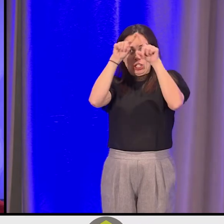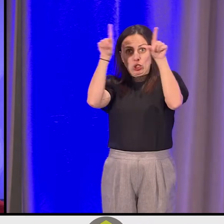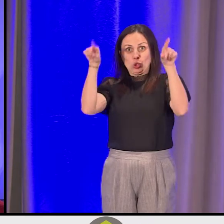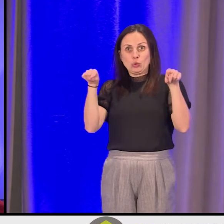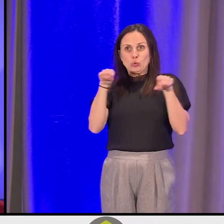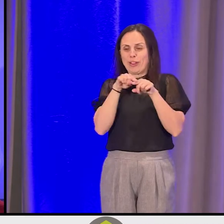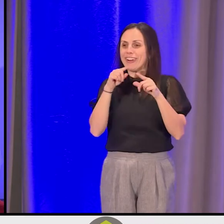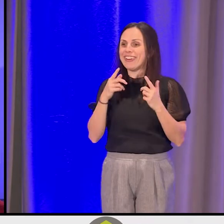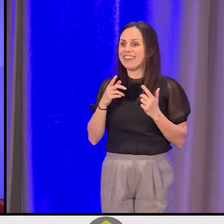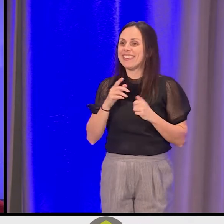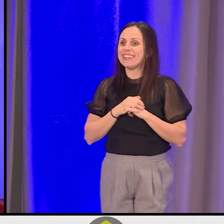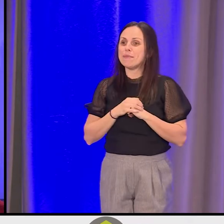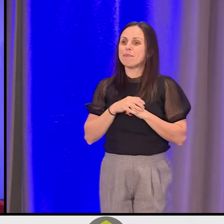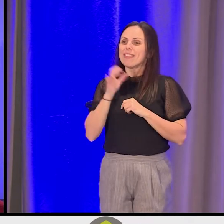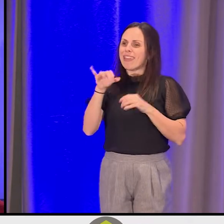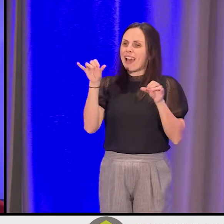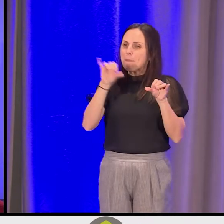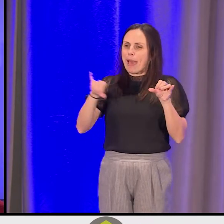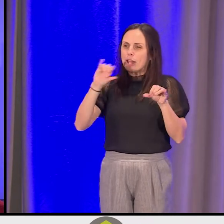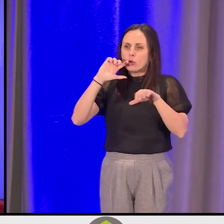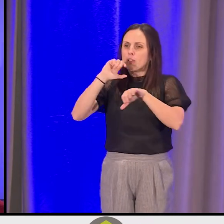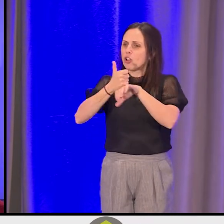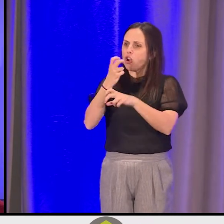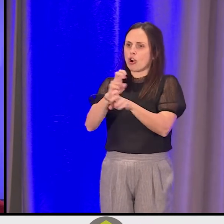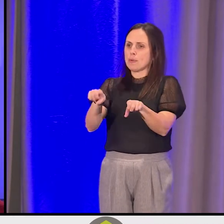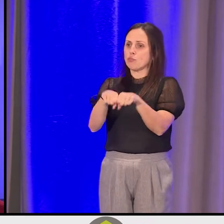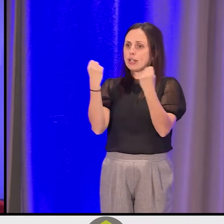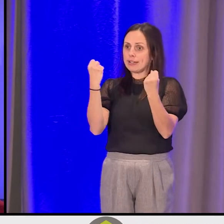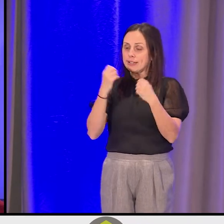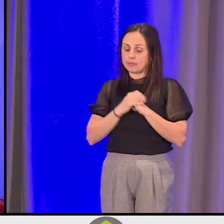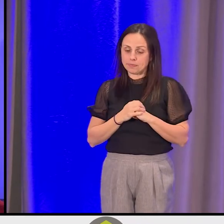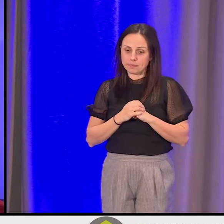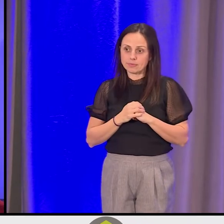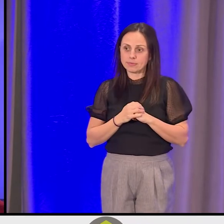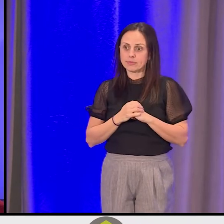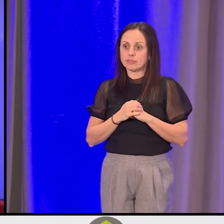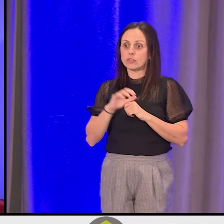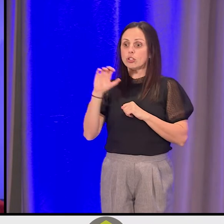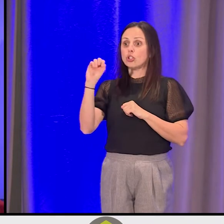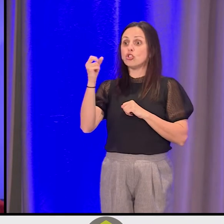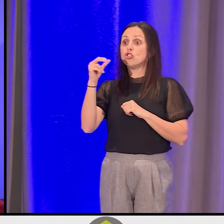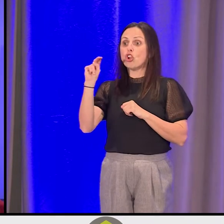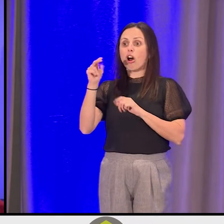Short patterns we've created, they're hard to break. And really, Shawn expressed the gratefulness